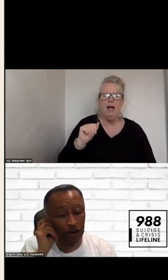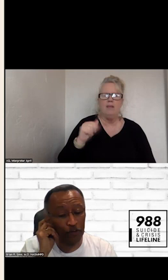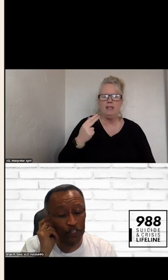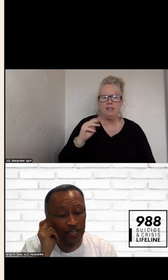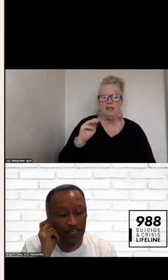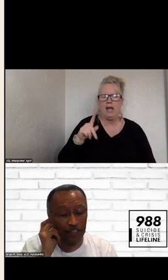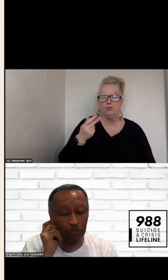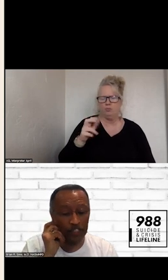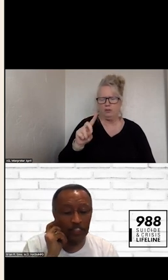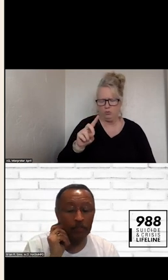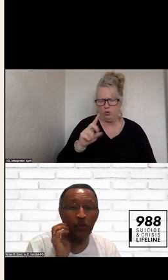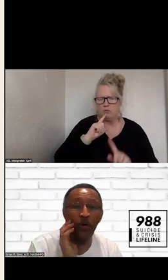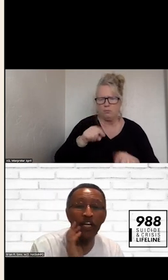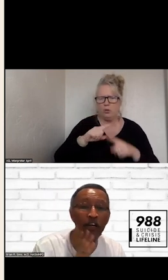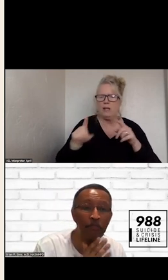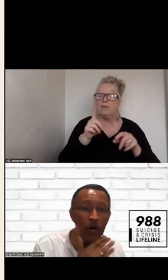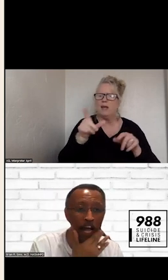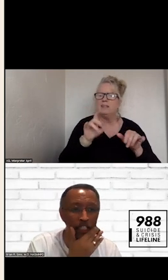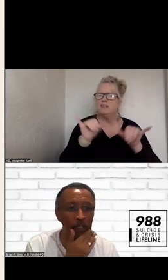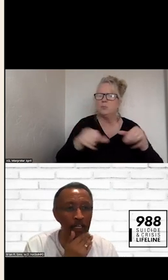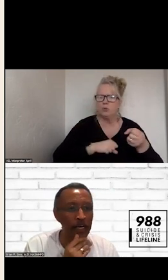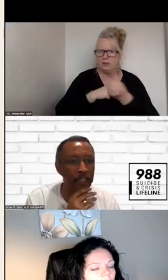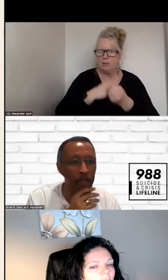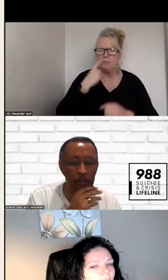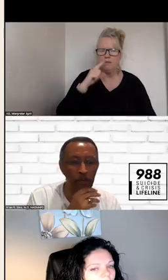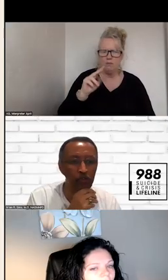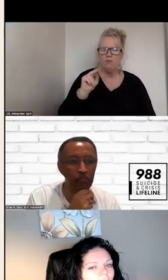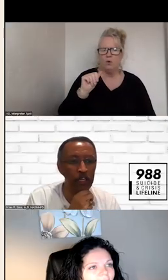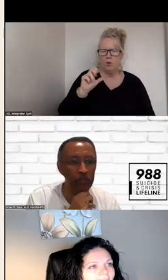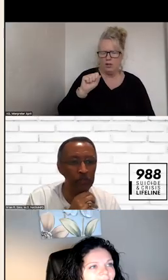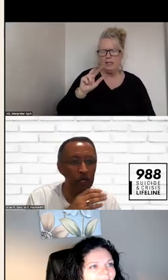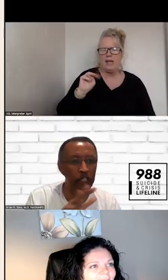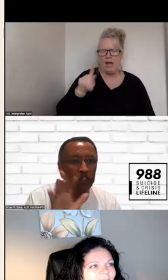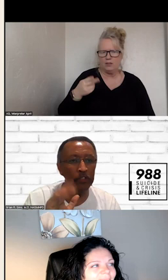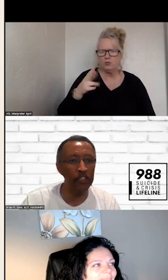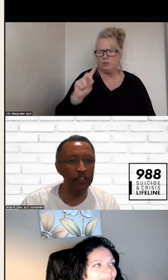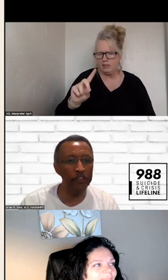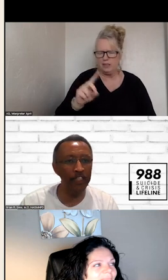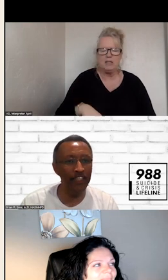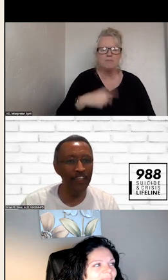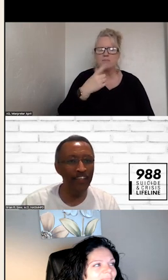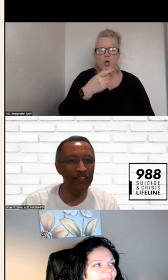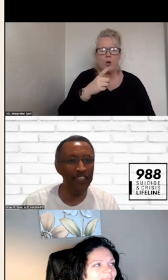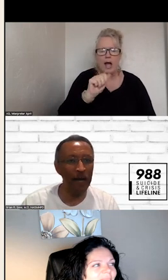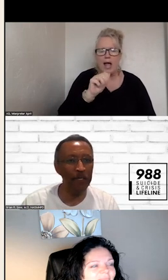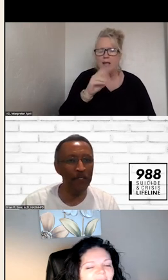COORDINATOR FOR SUPPORT SYSTEMS. IF YOU CAN SPEAK ON WHAT IS HAPPENING